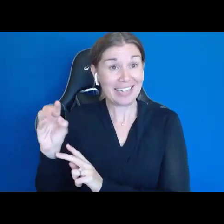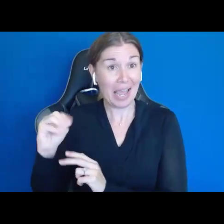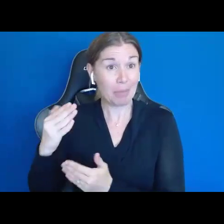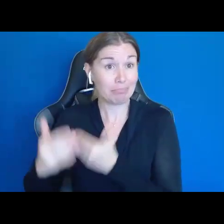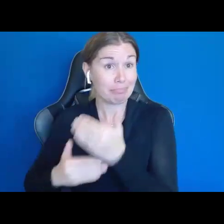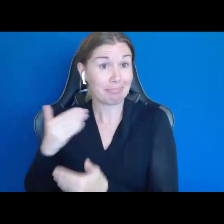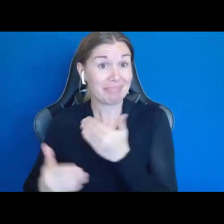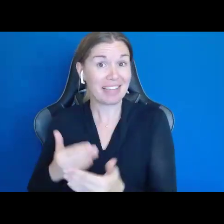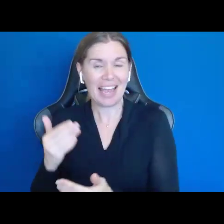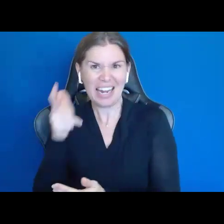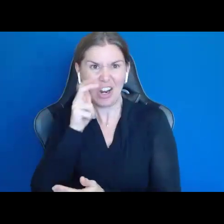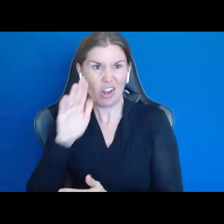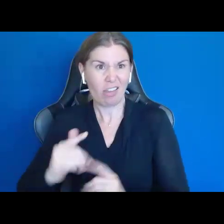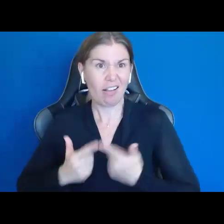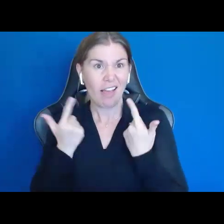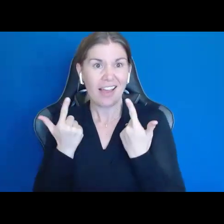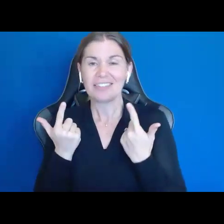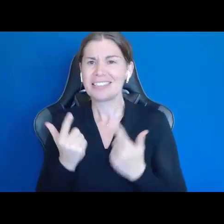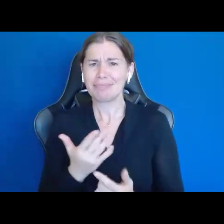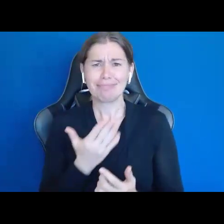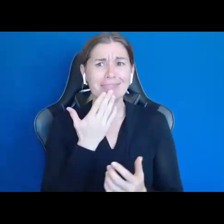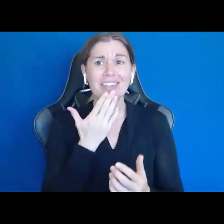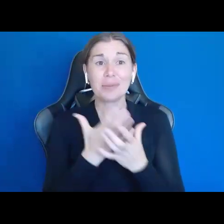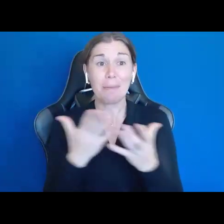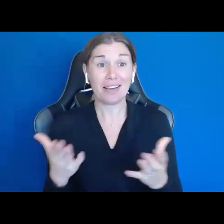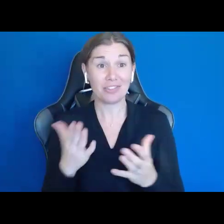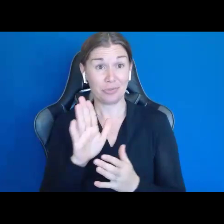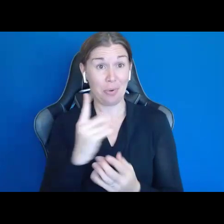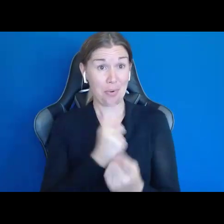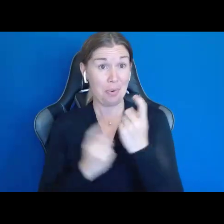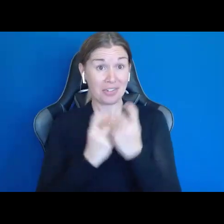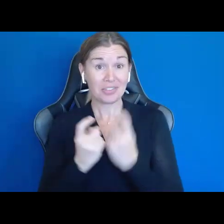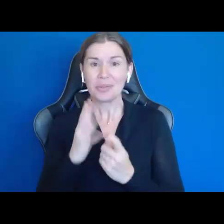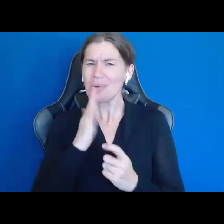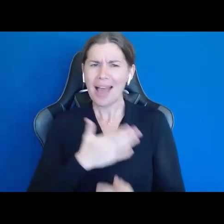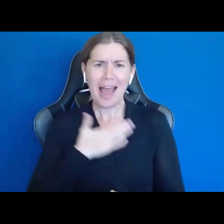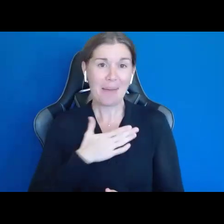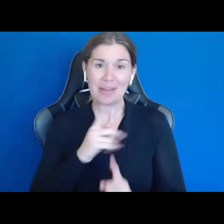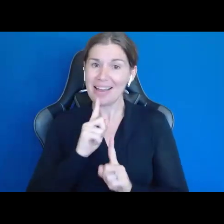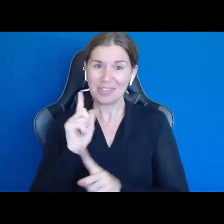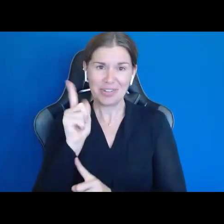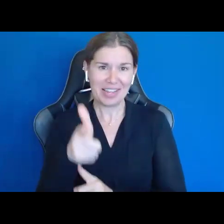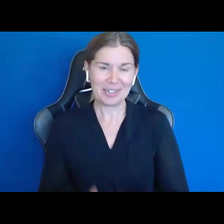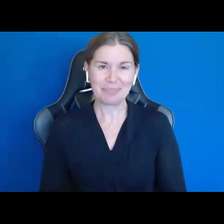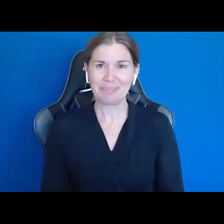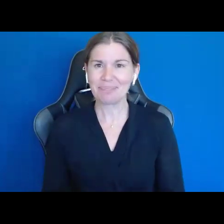Thank you all so much. I'll be happy to answer questions later. Thank you so much, Jonathan.